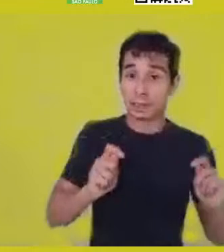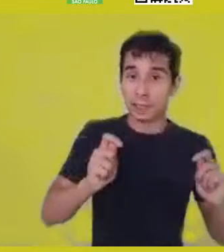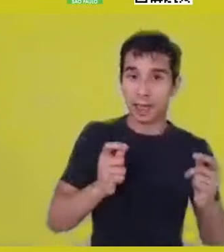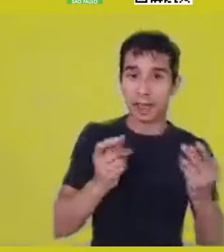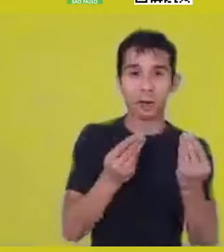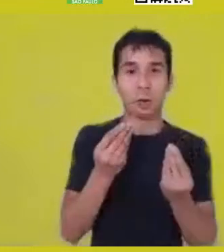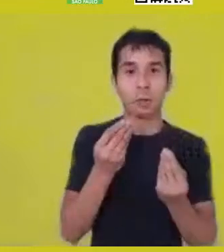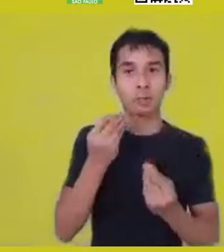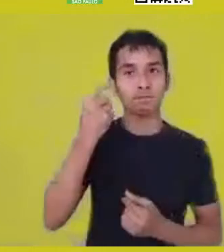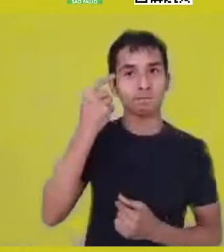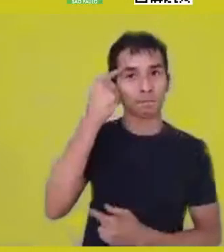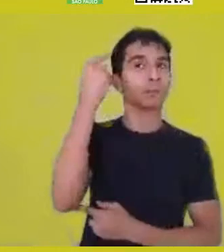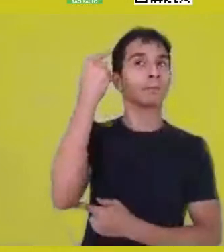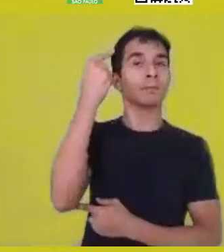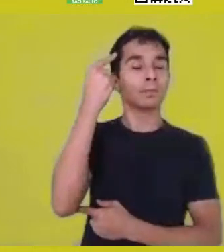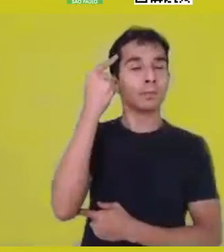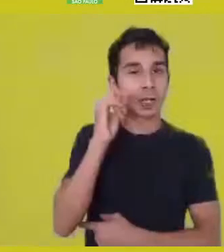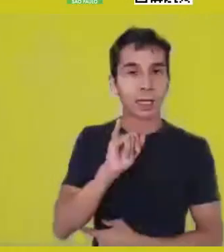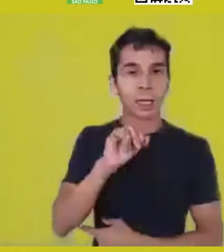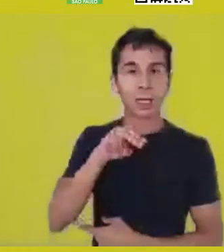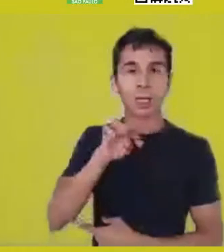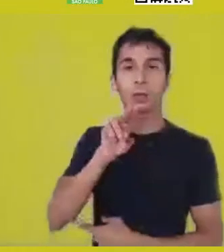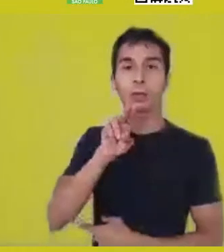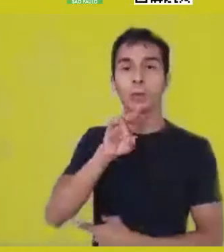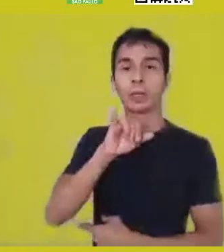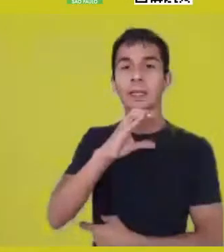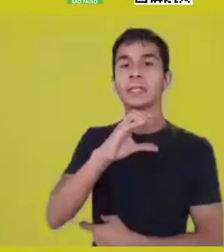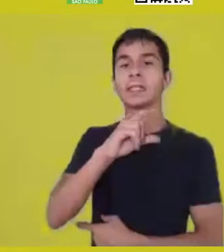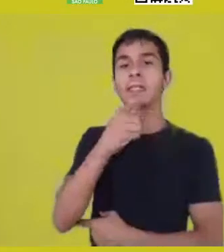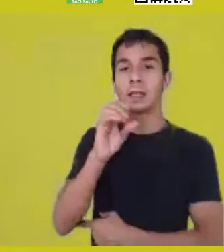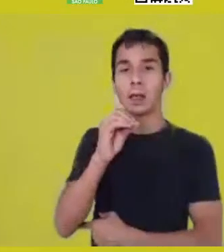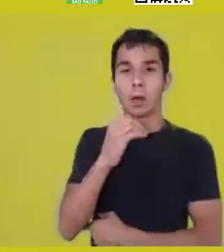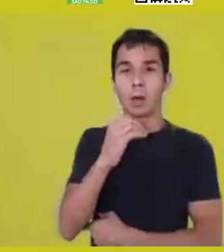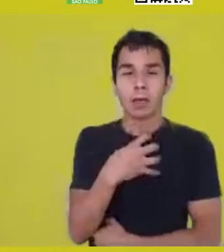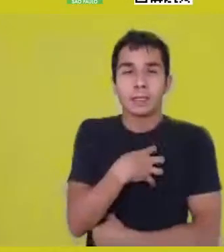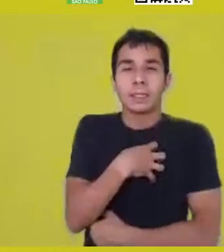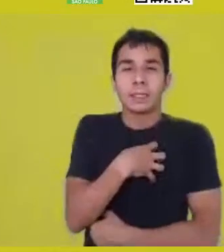through a sensation, through a creation